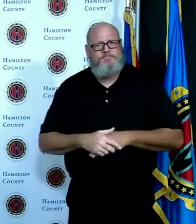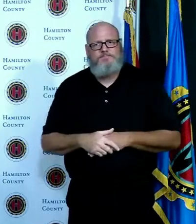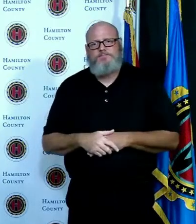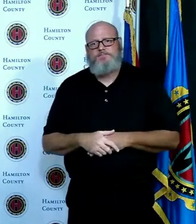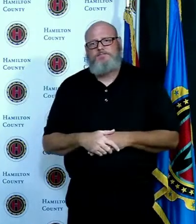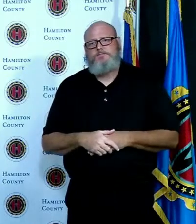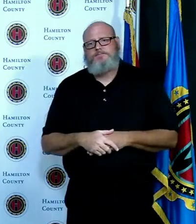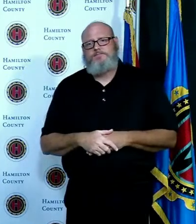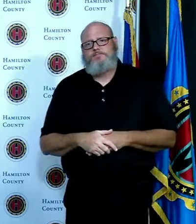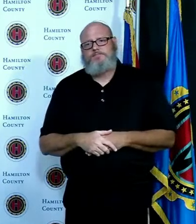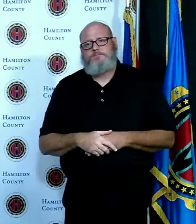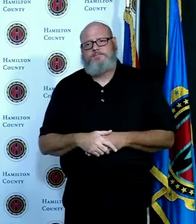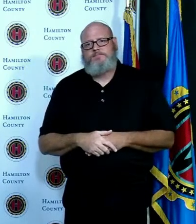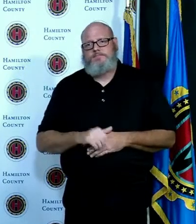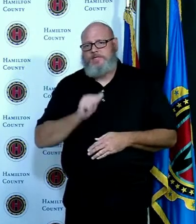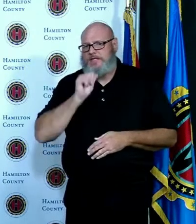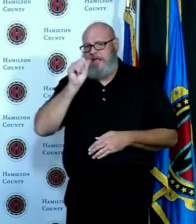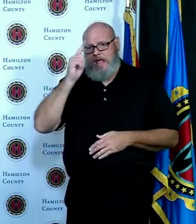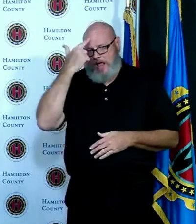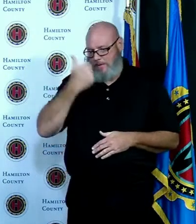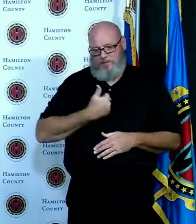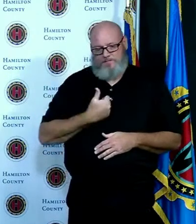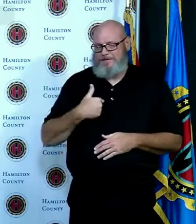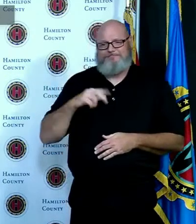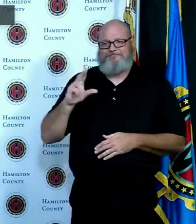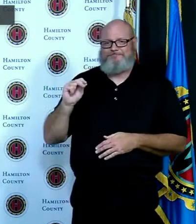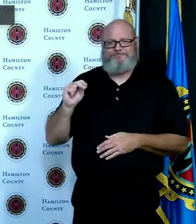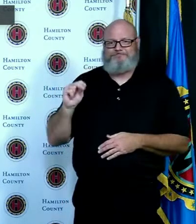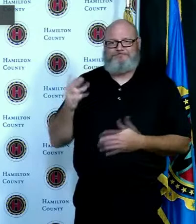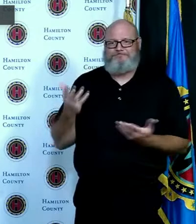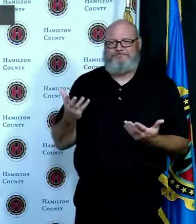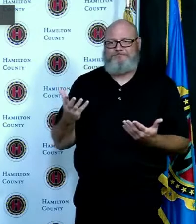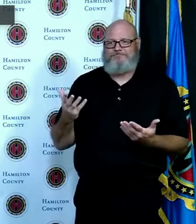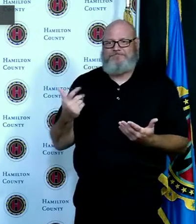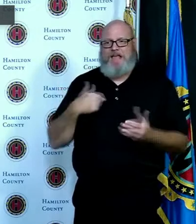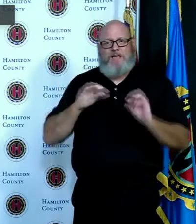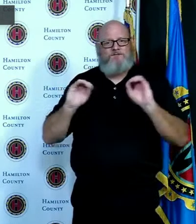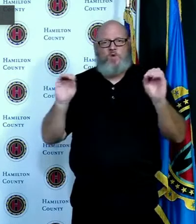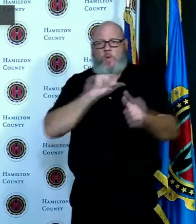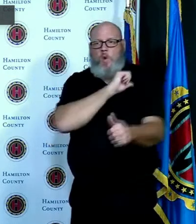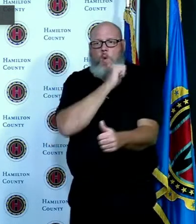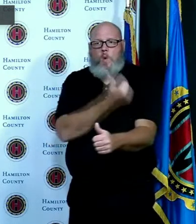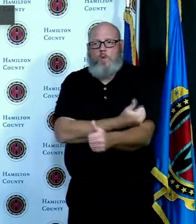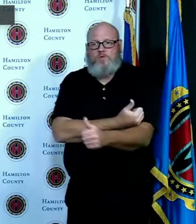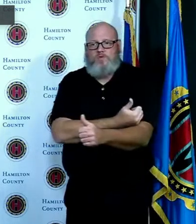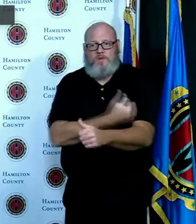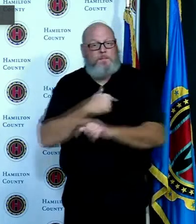I understand the question but I have no authority over you know what the Governor might do obviously